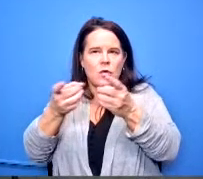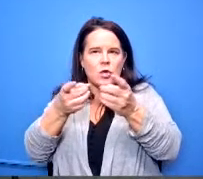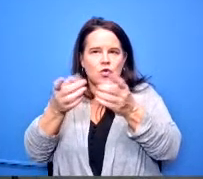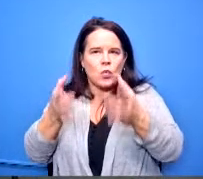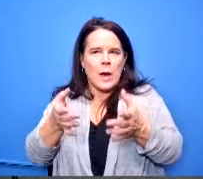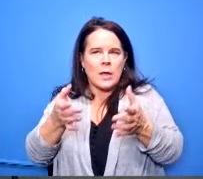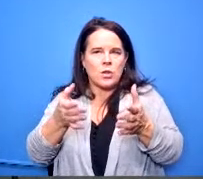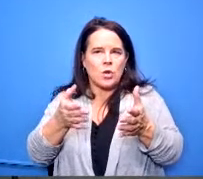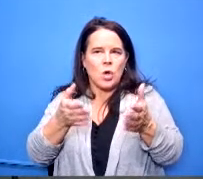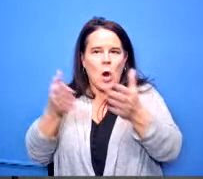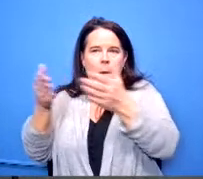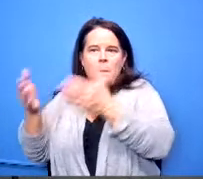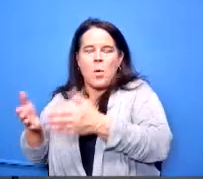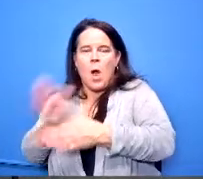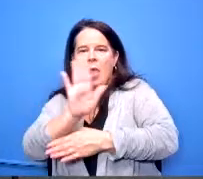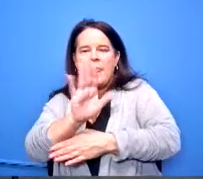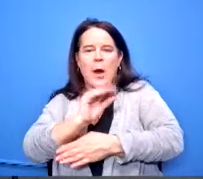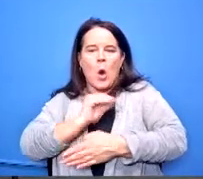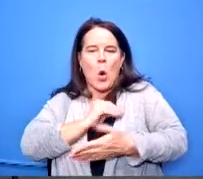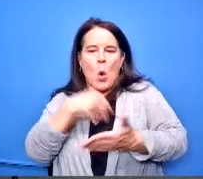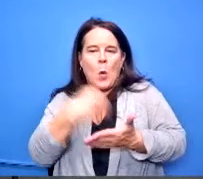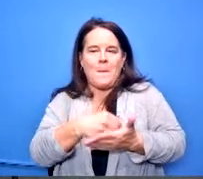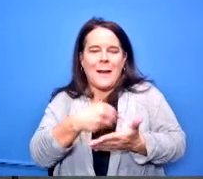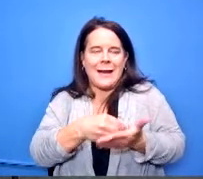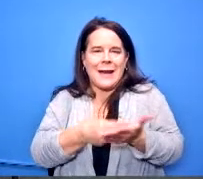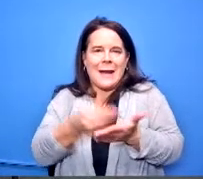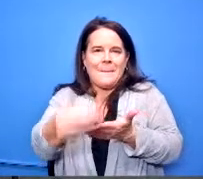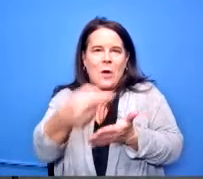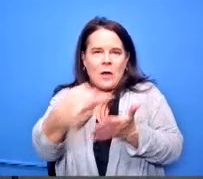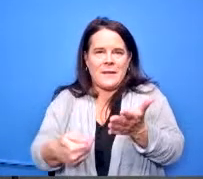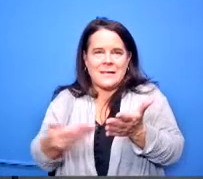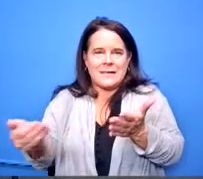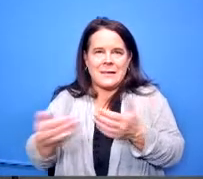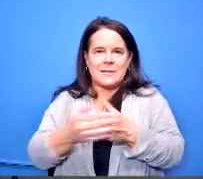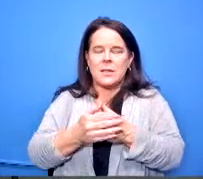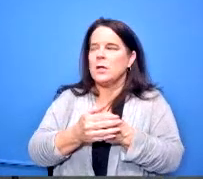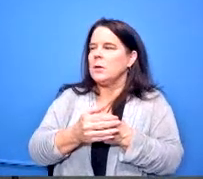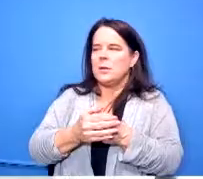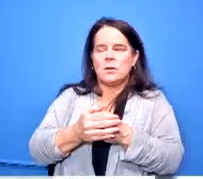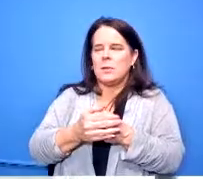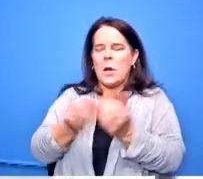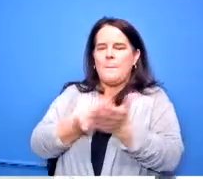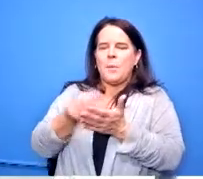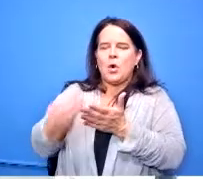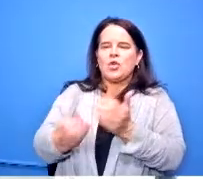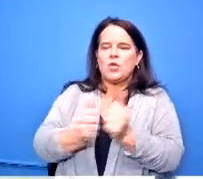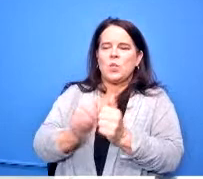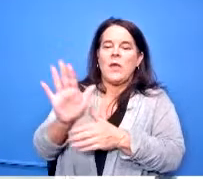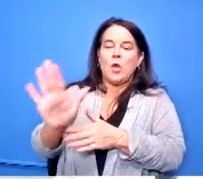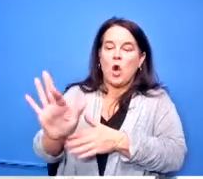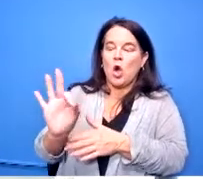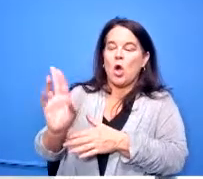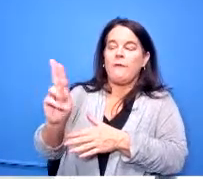his or her checkbook and no they didn't no she purchased it with her with her funds with with